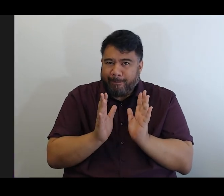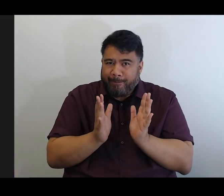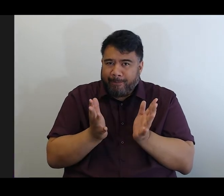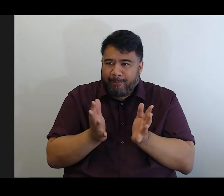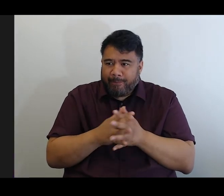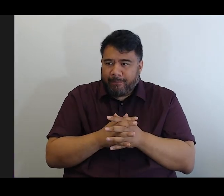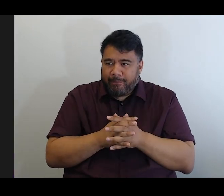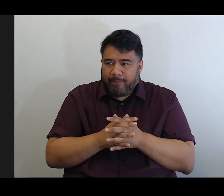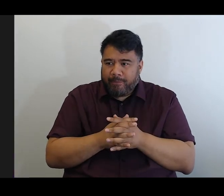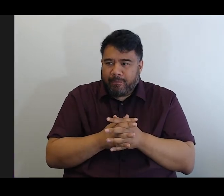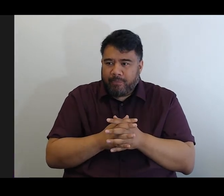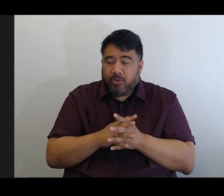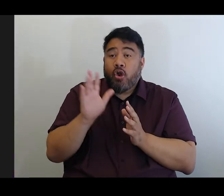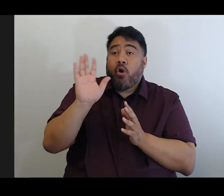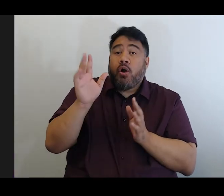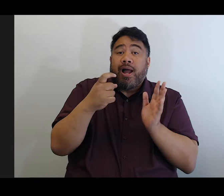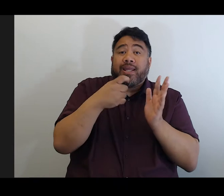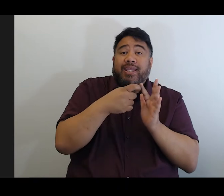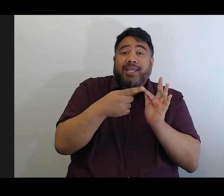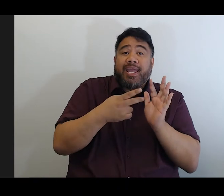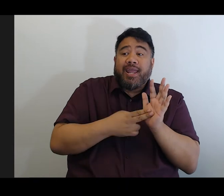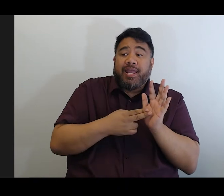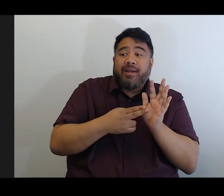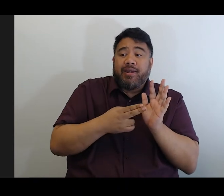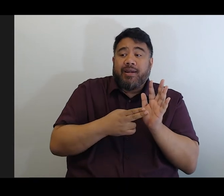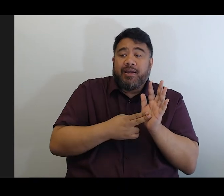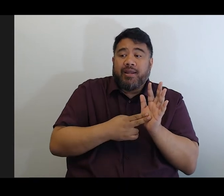Hi. Sorry. That's just my surname it's Melanie Kenrick here.